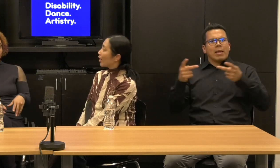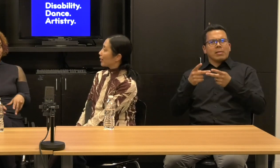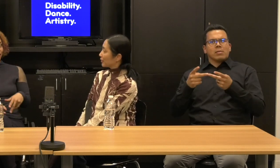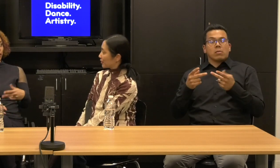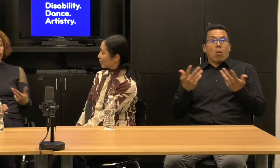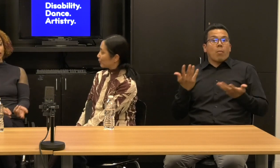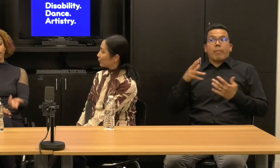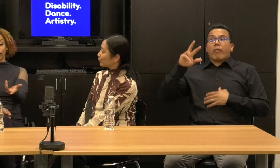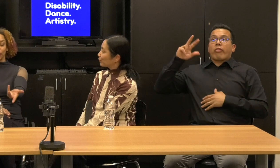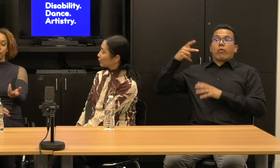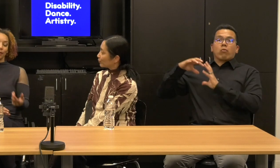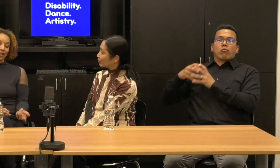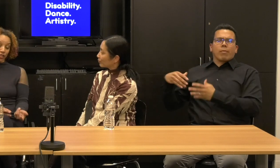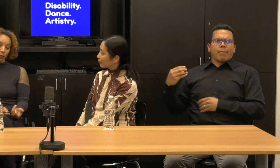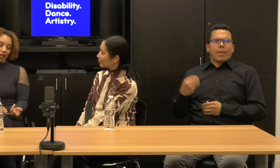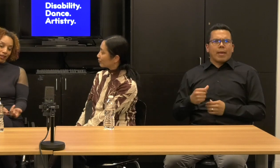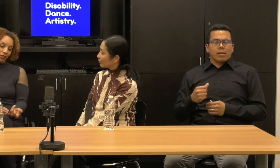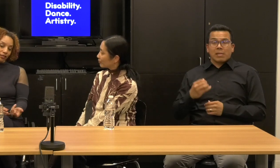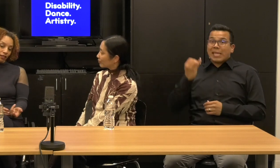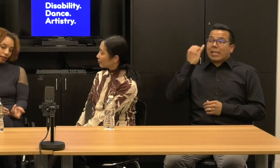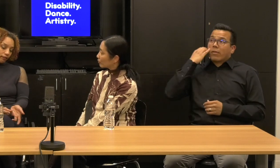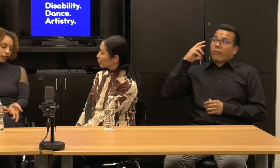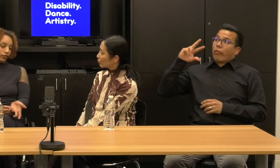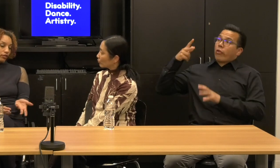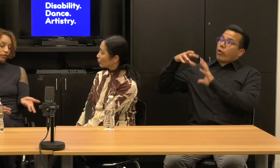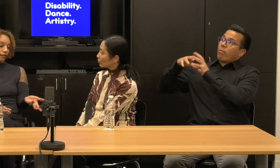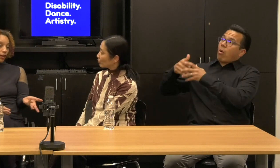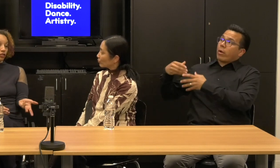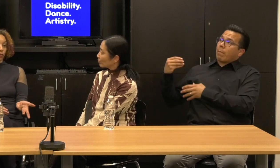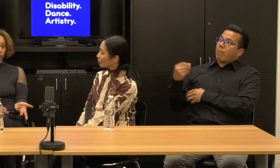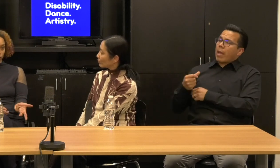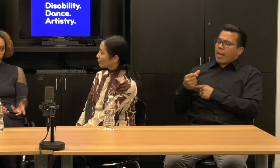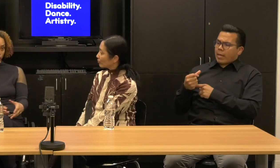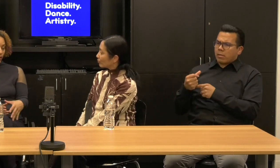And what is the third party pays versus the venue?